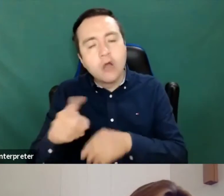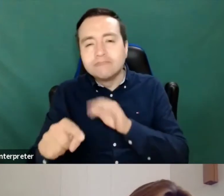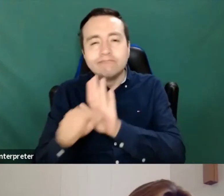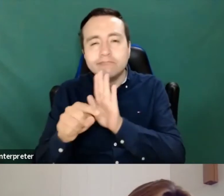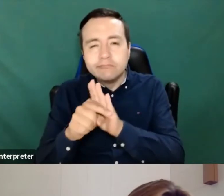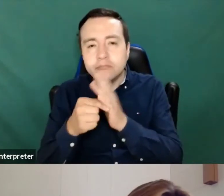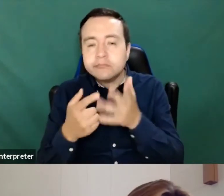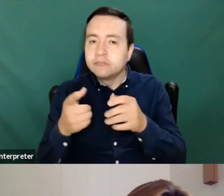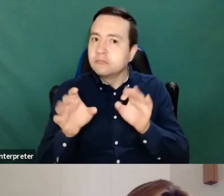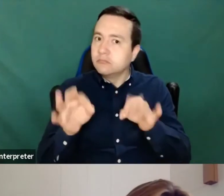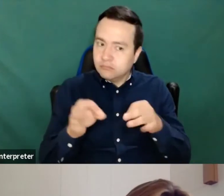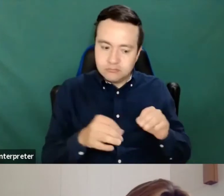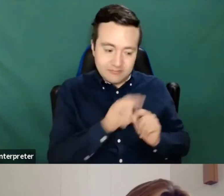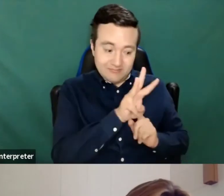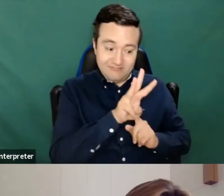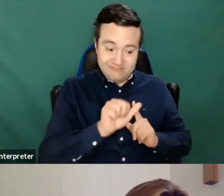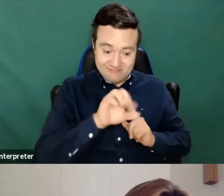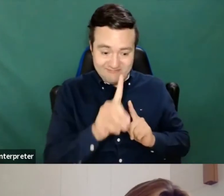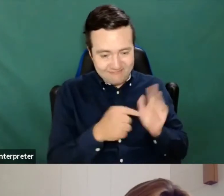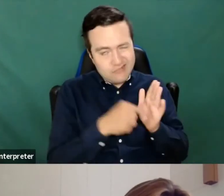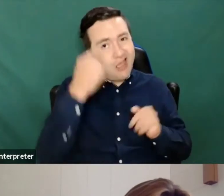a fantastic new resource and additional resource.